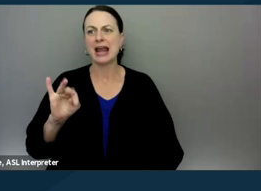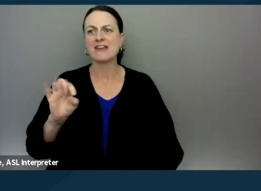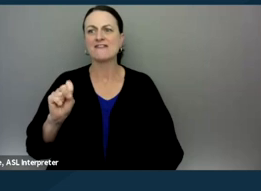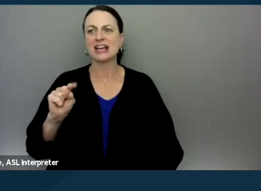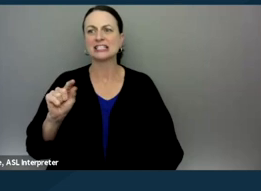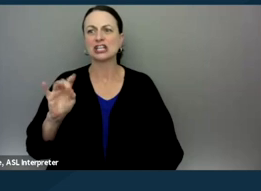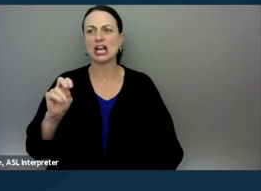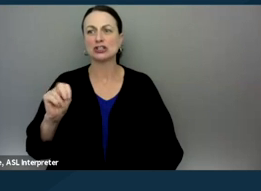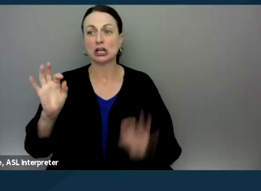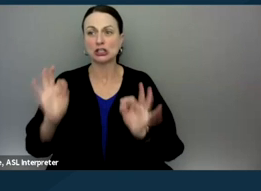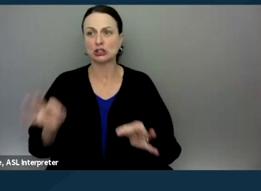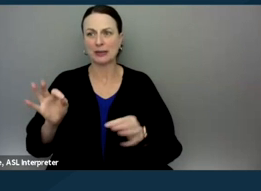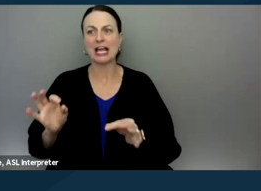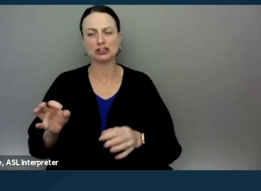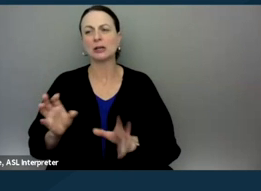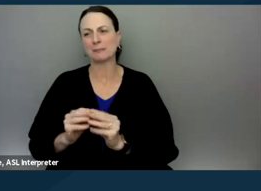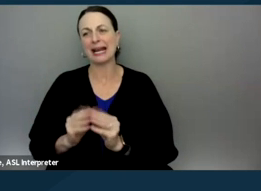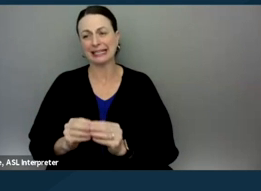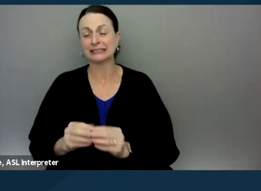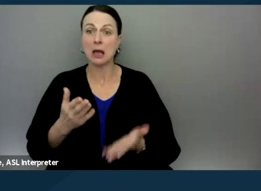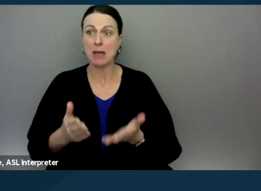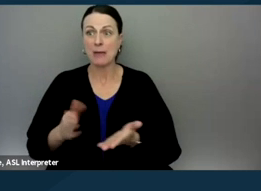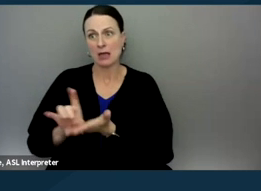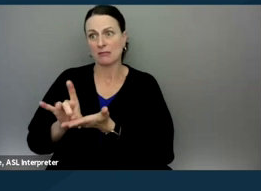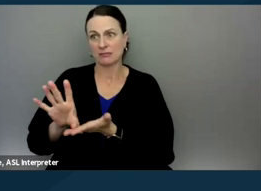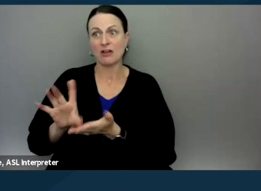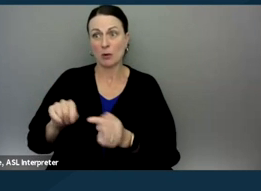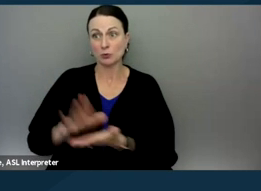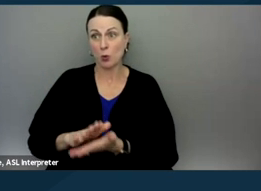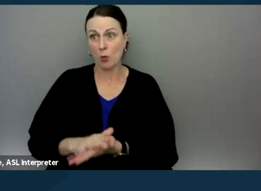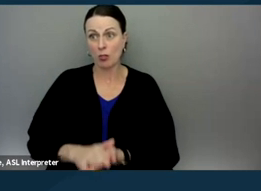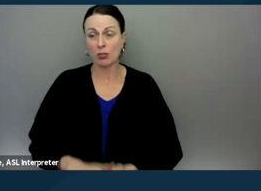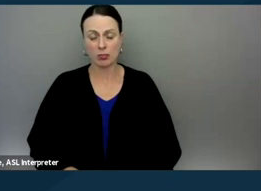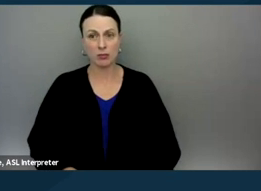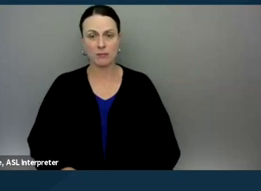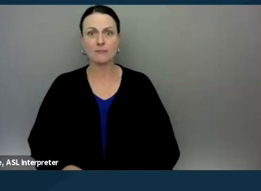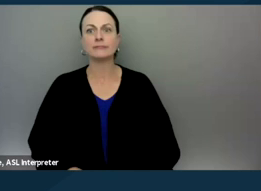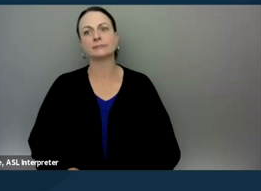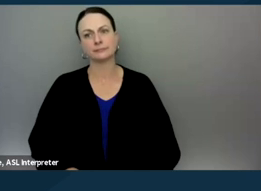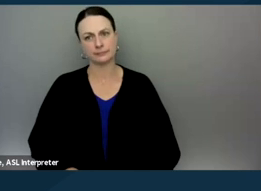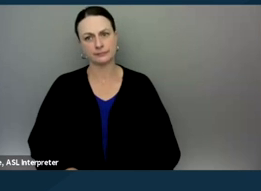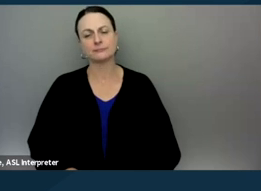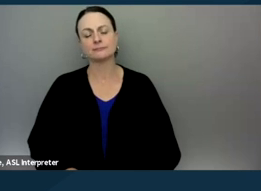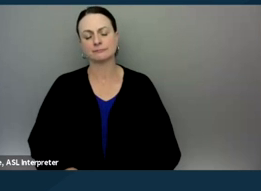for example. "And my child might get expelled," and you know, we generally what our role there is to help